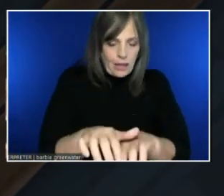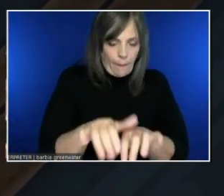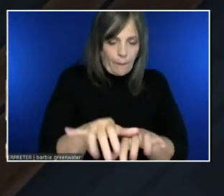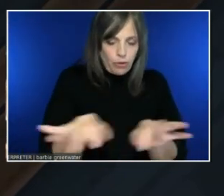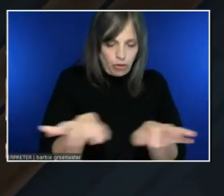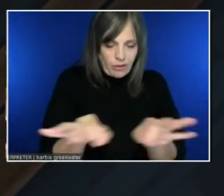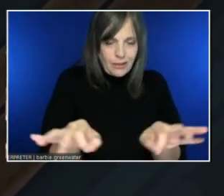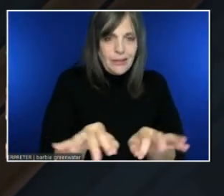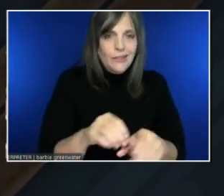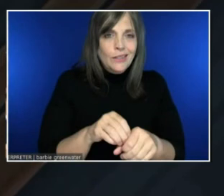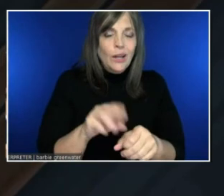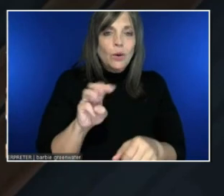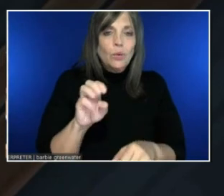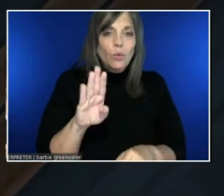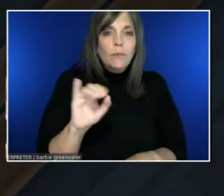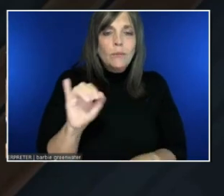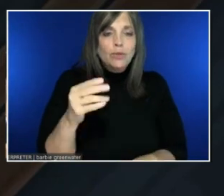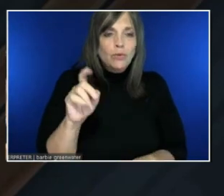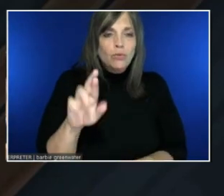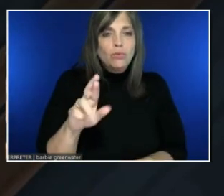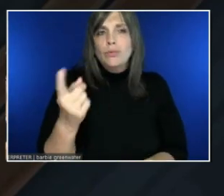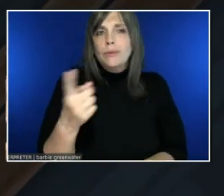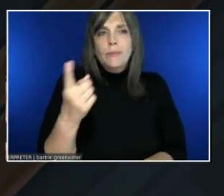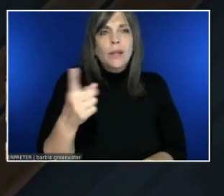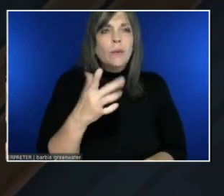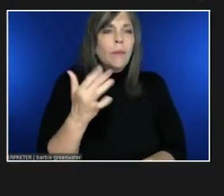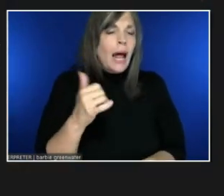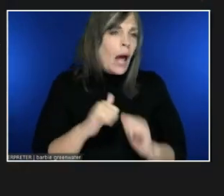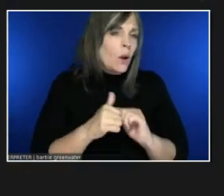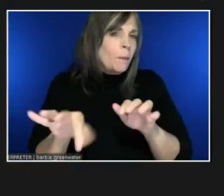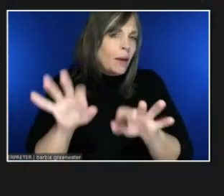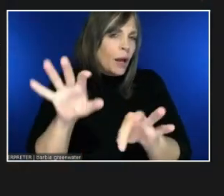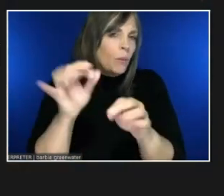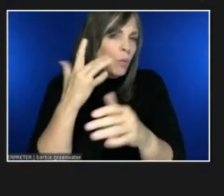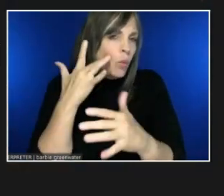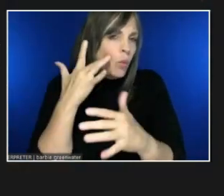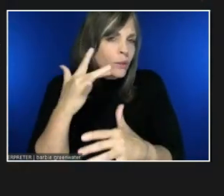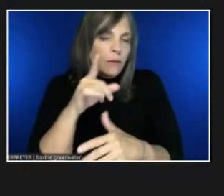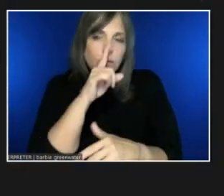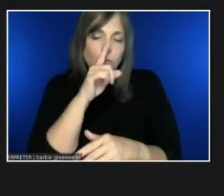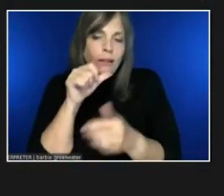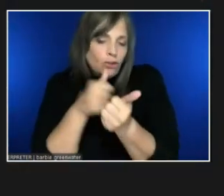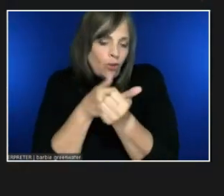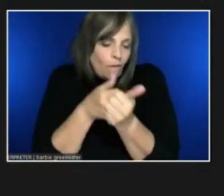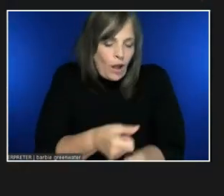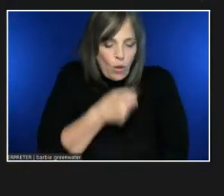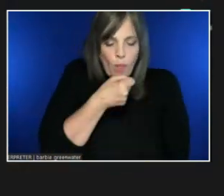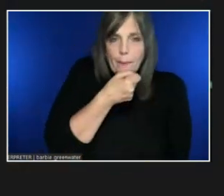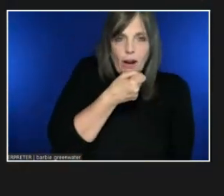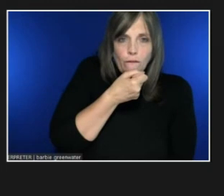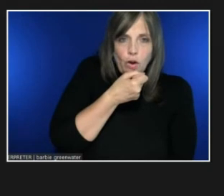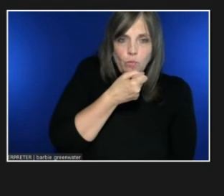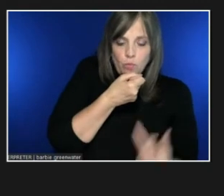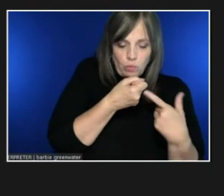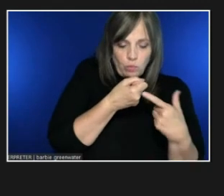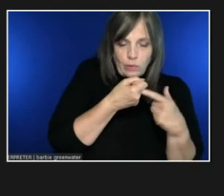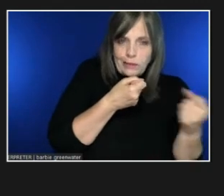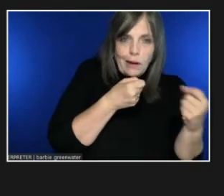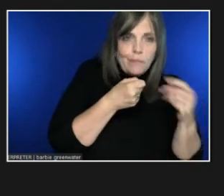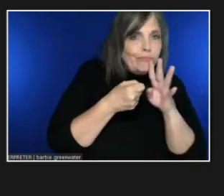How do we pick up those sounds that are not truly mic-based? For captions? Oh, brilliant question.